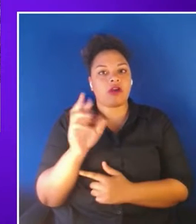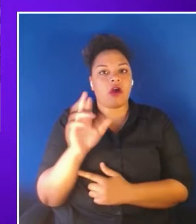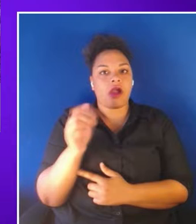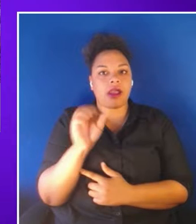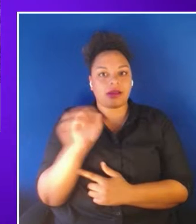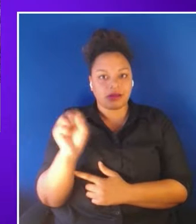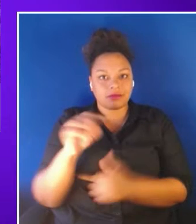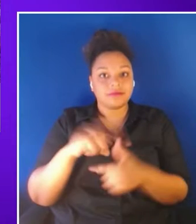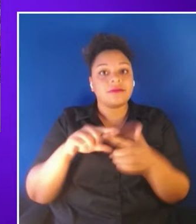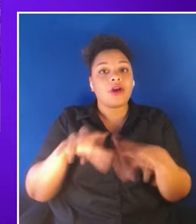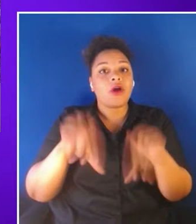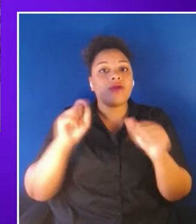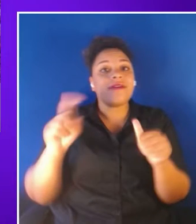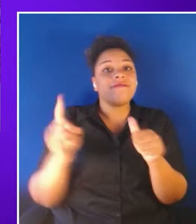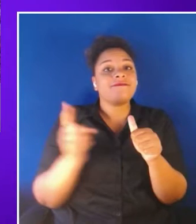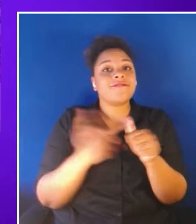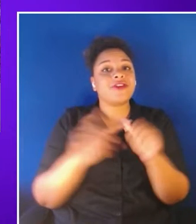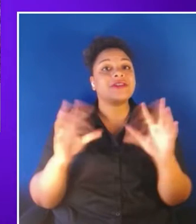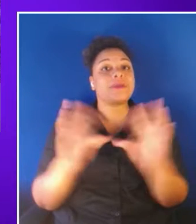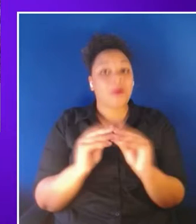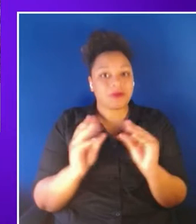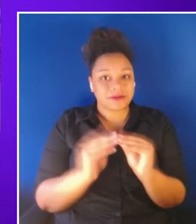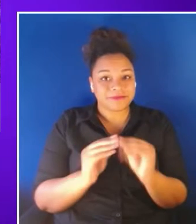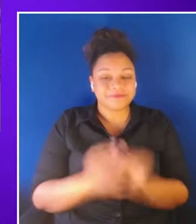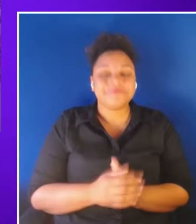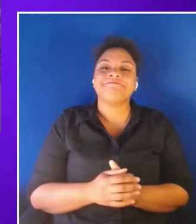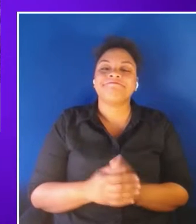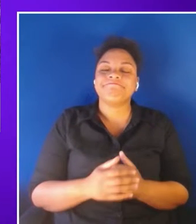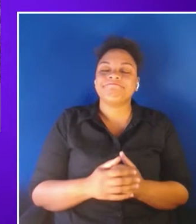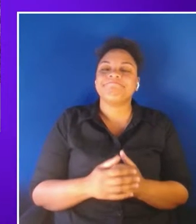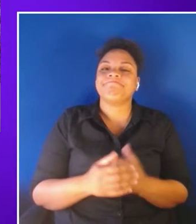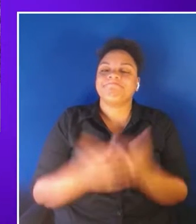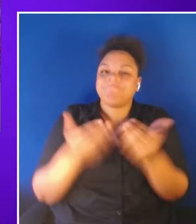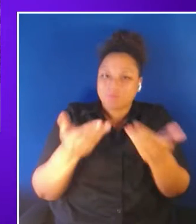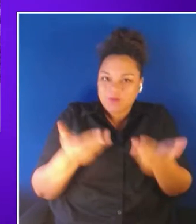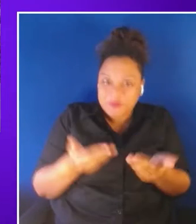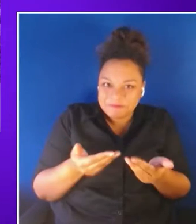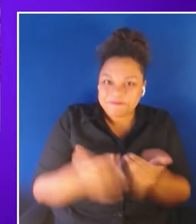I'm pleased to welcome you today. XR Access started a few years ago with a small group of